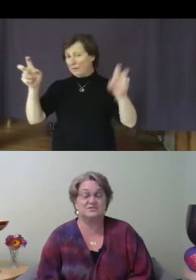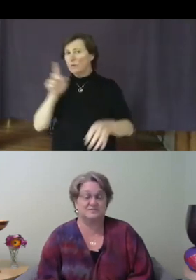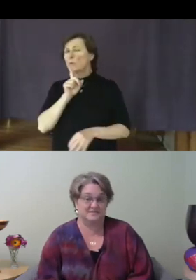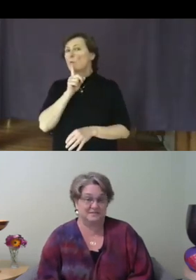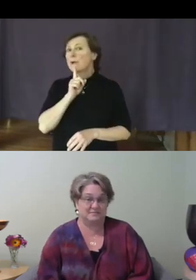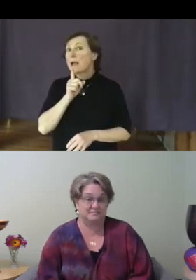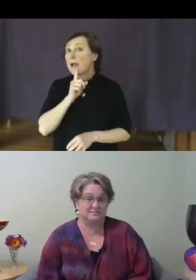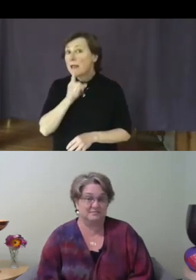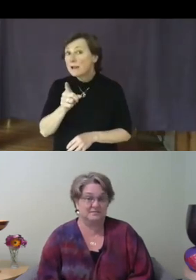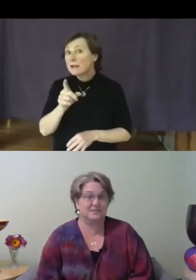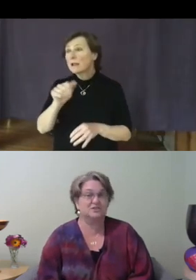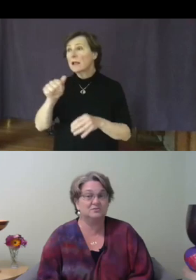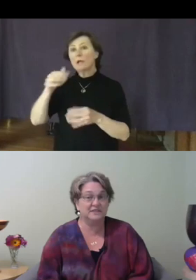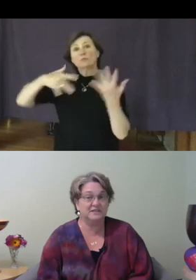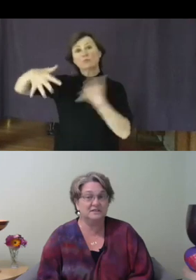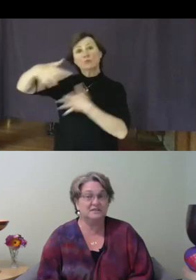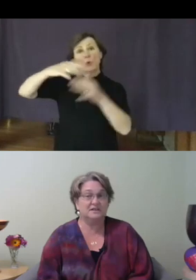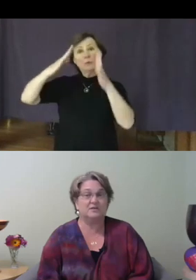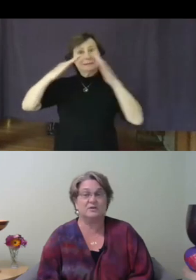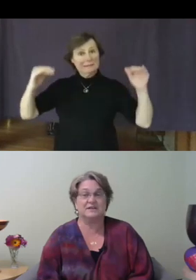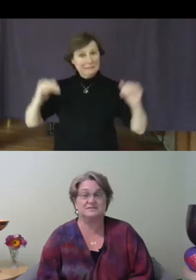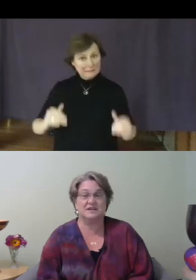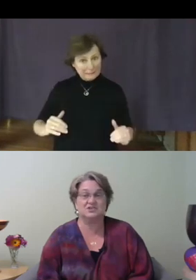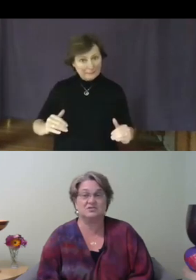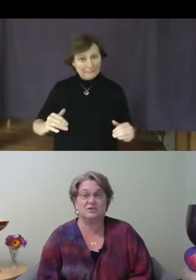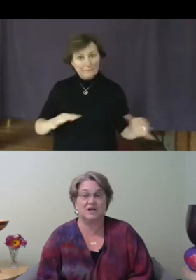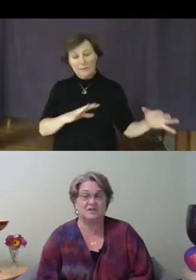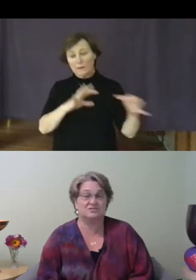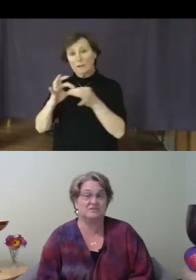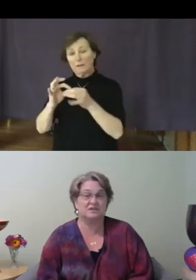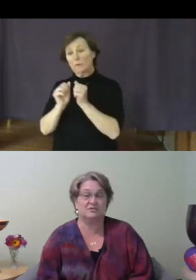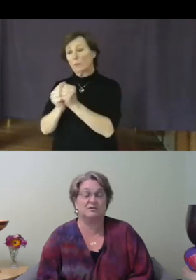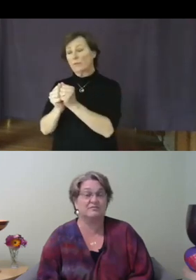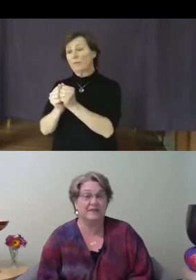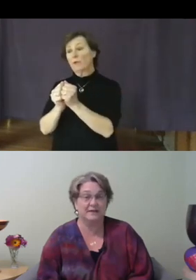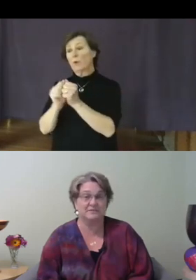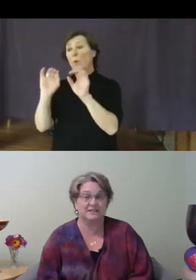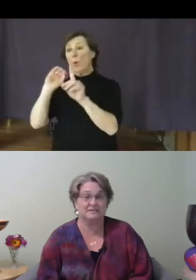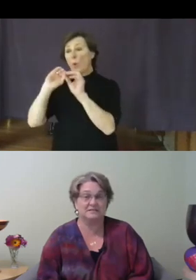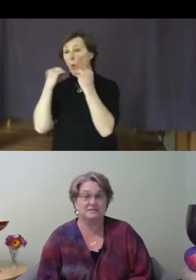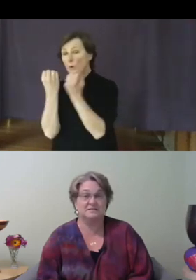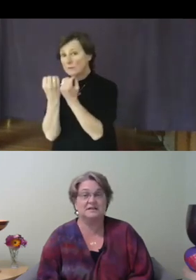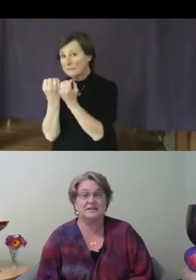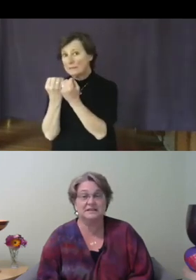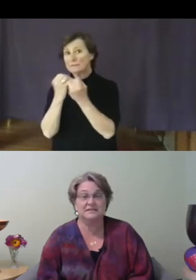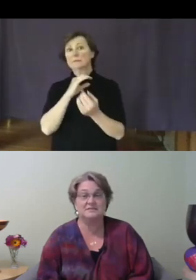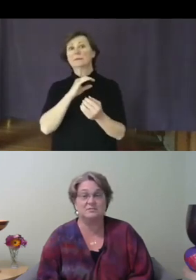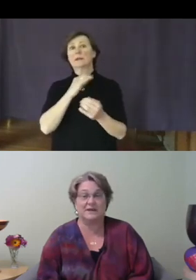system, including an organization, or a country, or a family, is the way it is